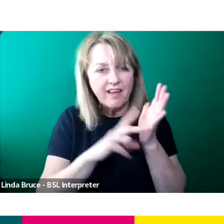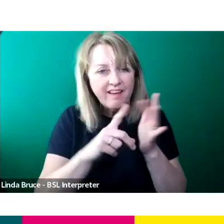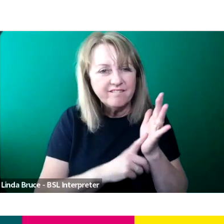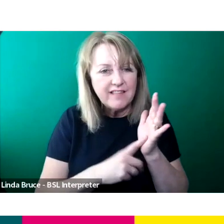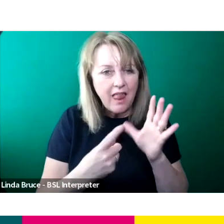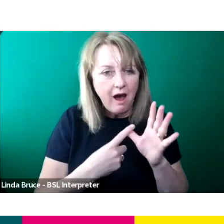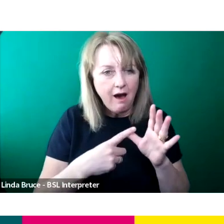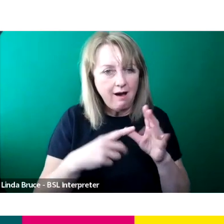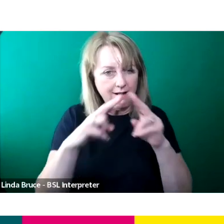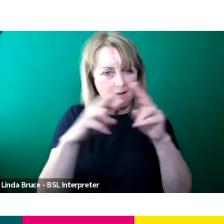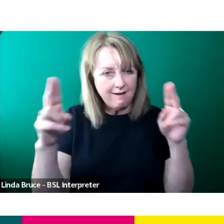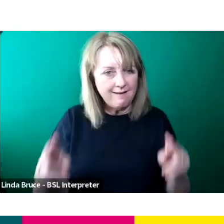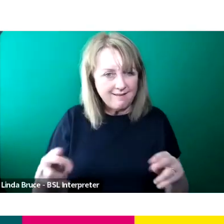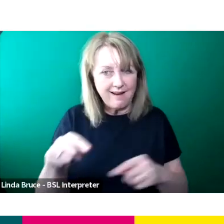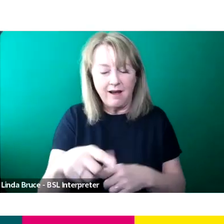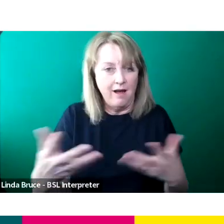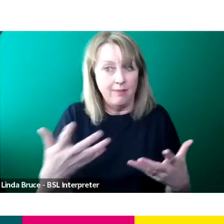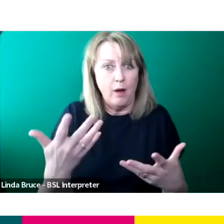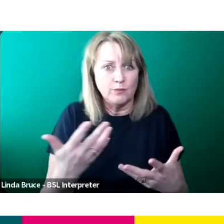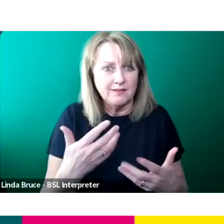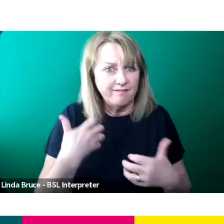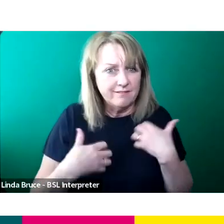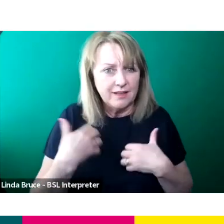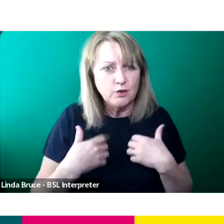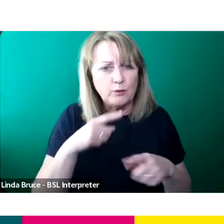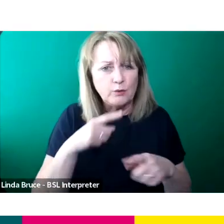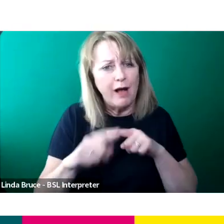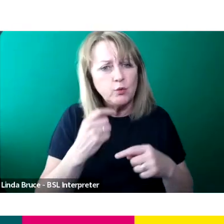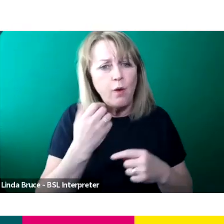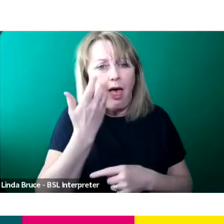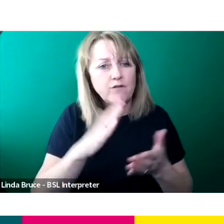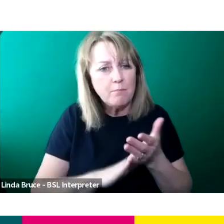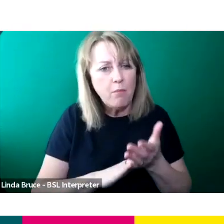And we're hoping to do, we do them every month, we try to do every month across the year so